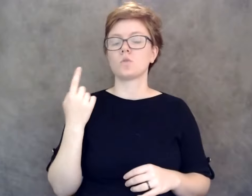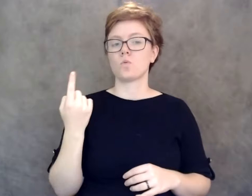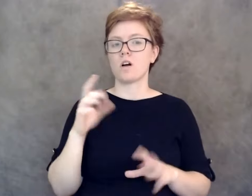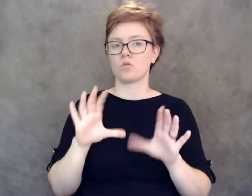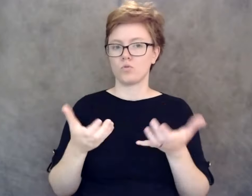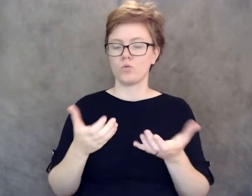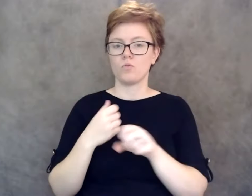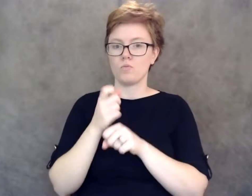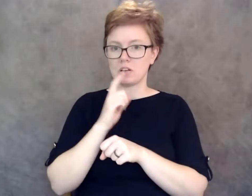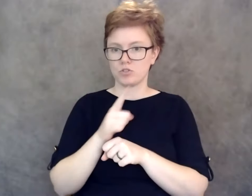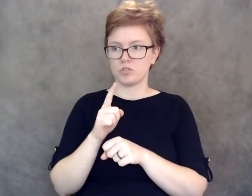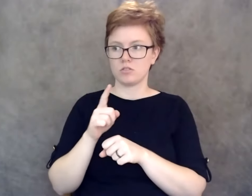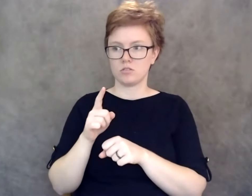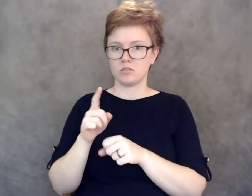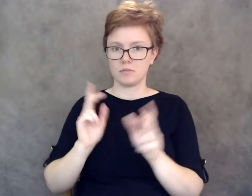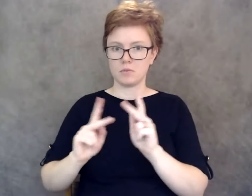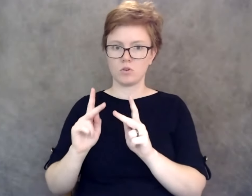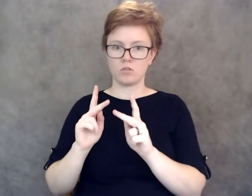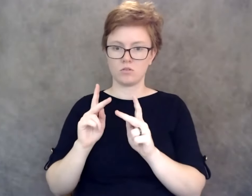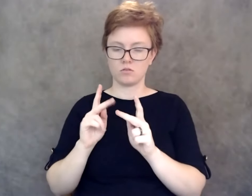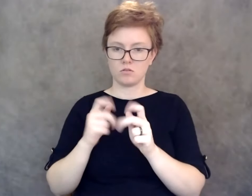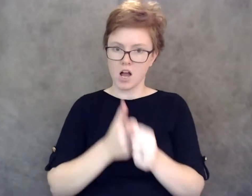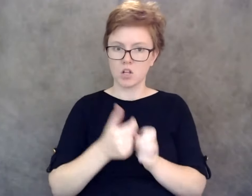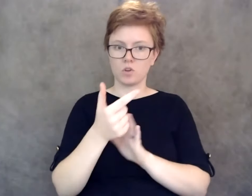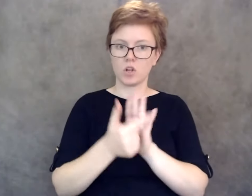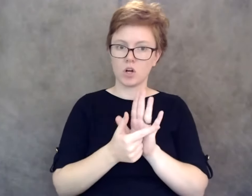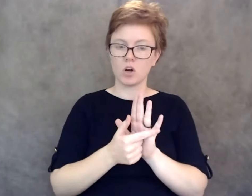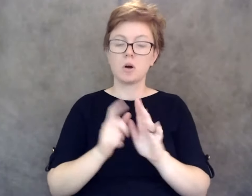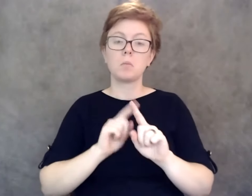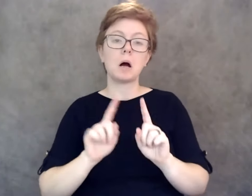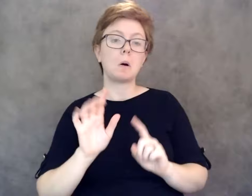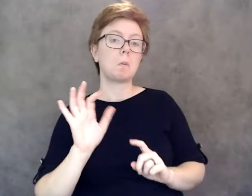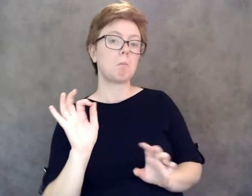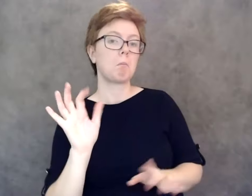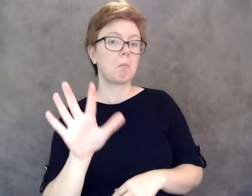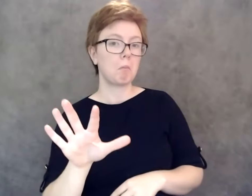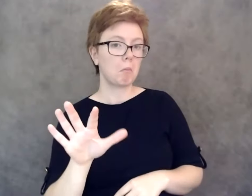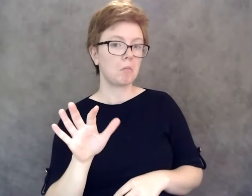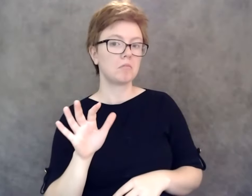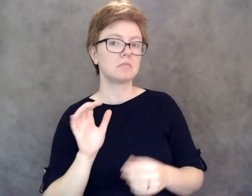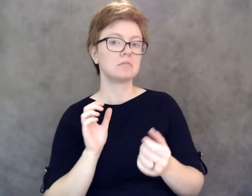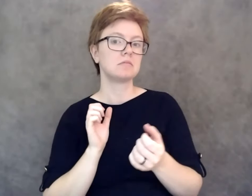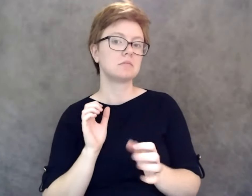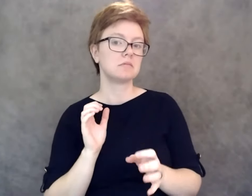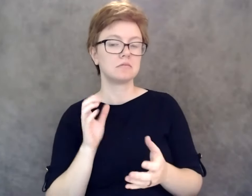and so but before you contact each of those, one just general advocacy test whether its accommodations around COVID